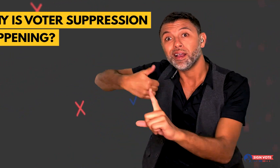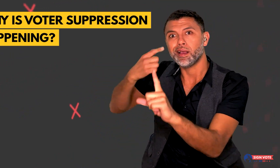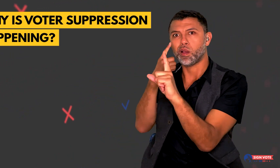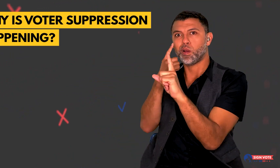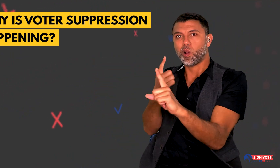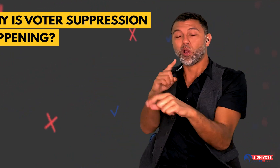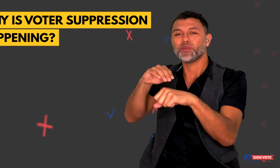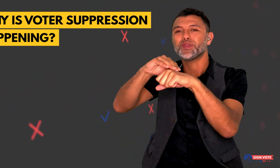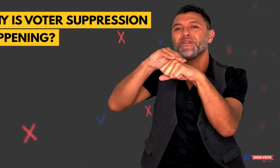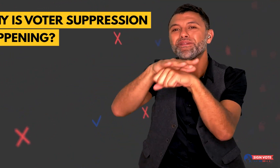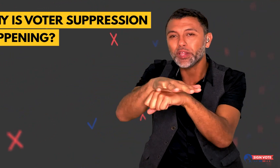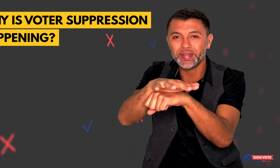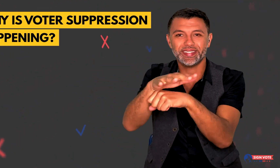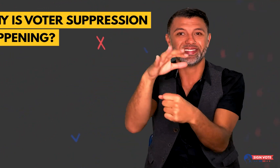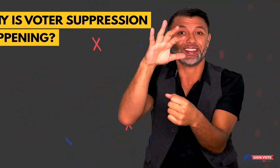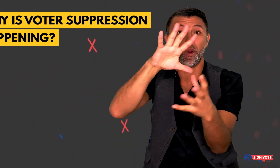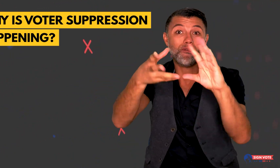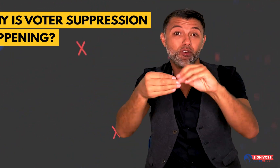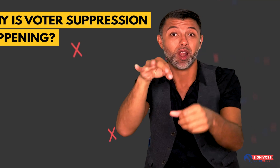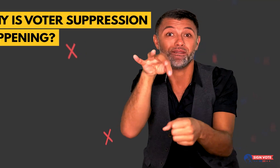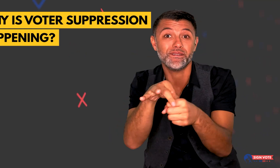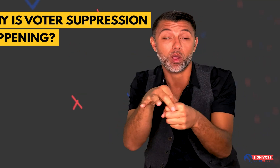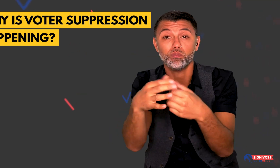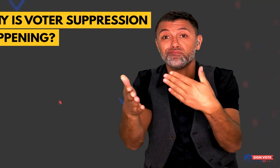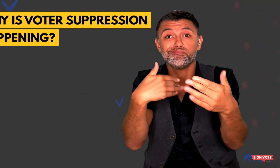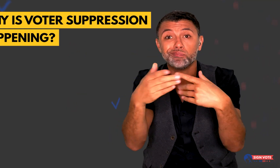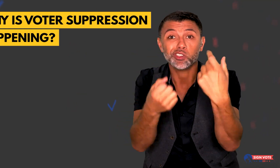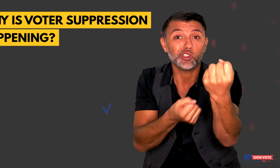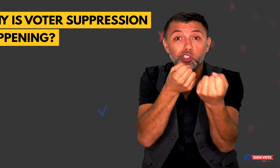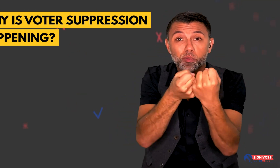The goal is to influence the overall results in support